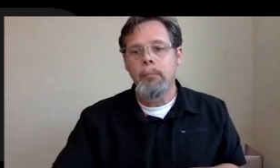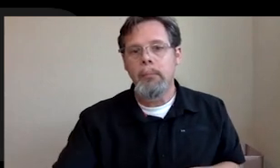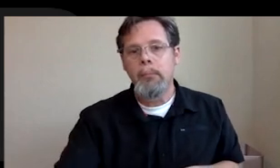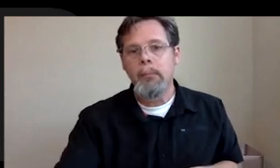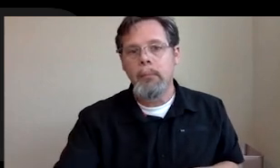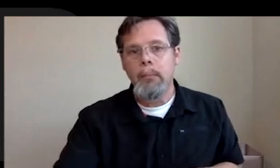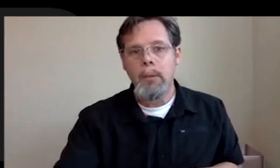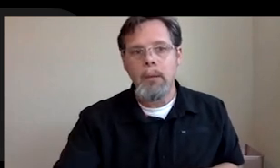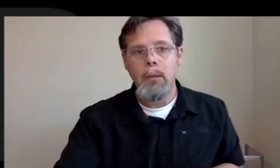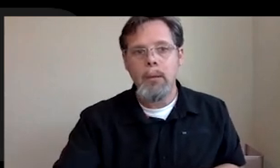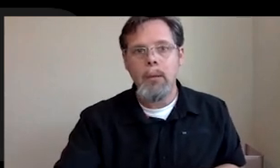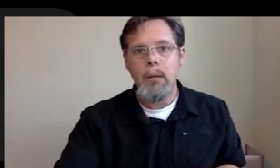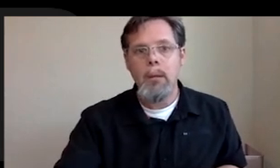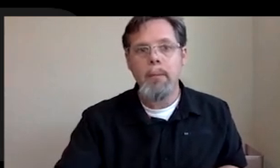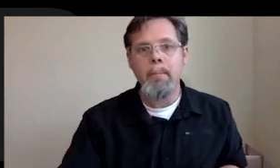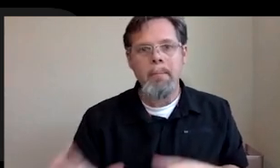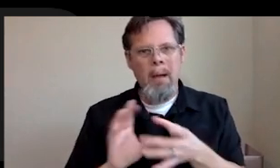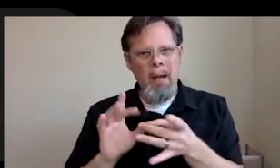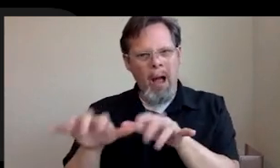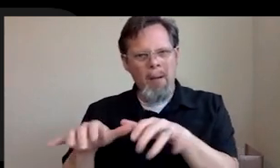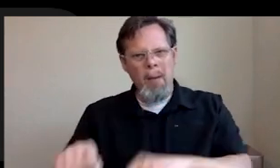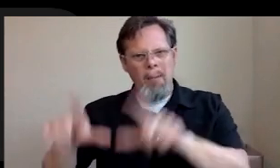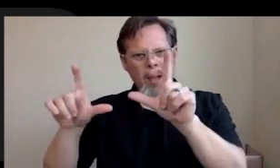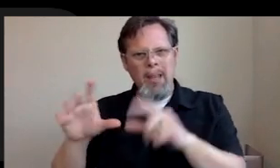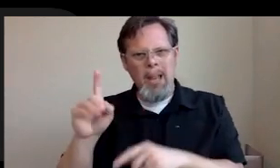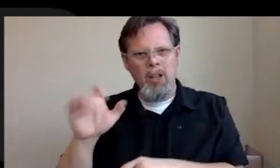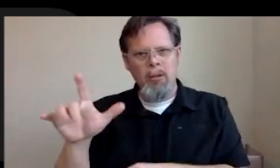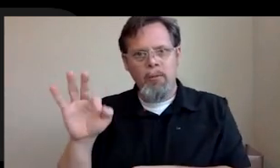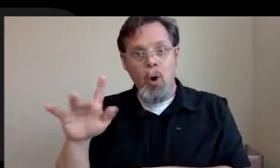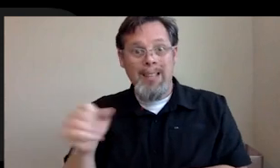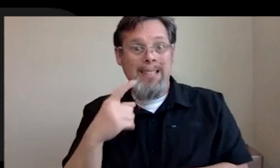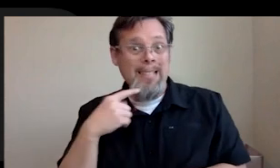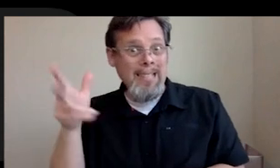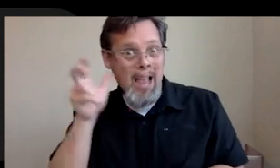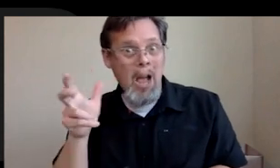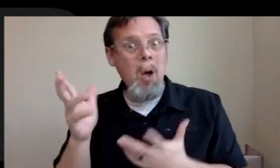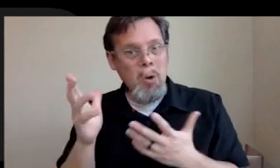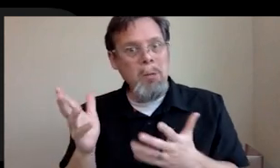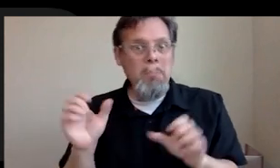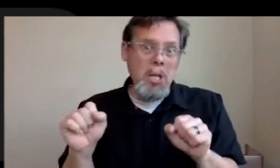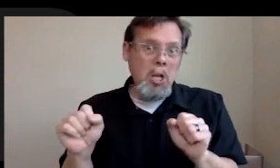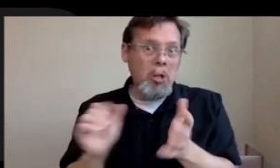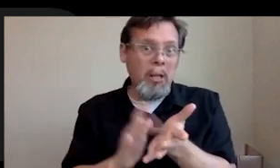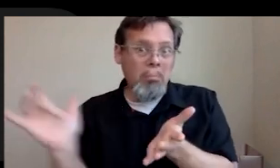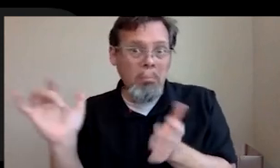just like it has become a comment popped up. I think it was Daniel as it says, it sounds potentially exploitive and I mean potentially it